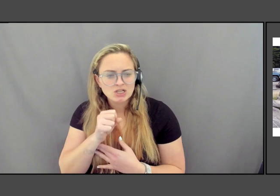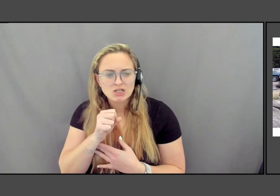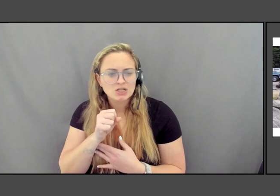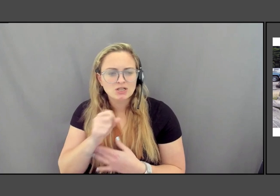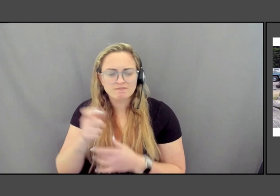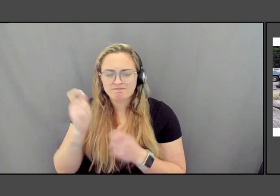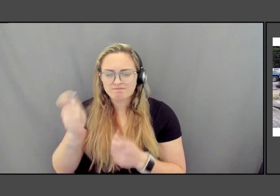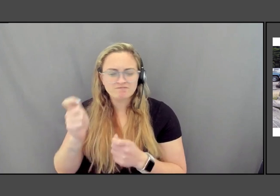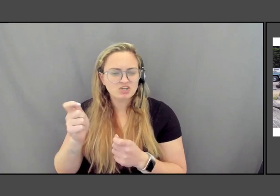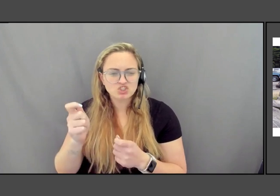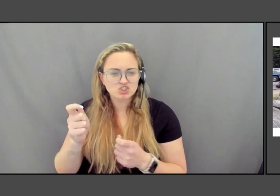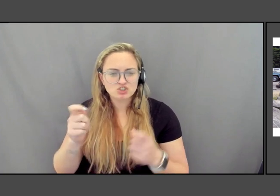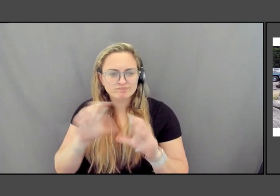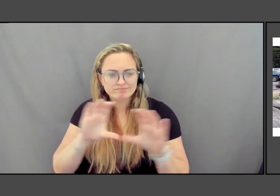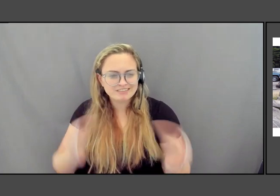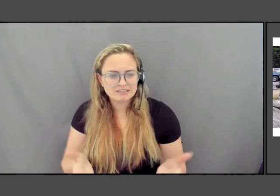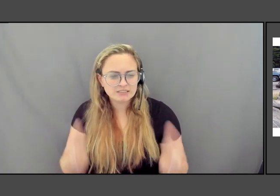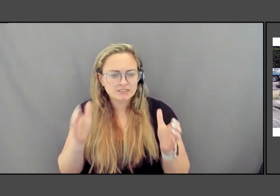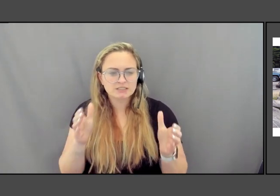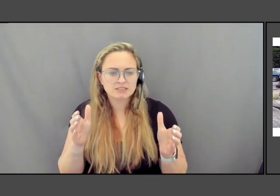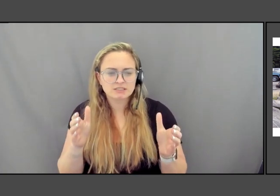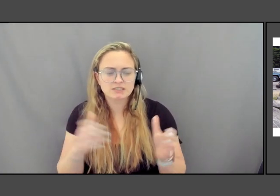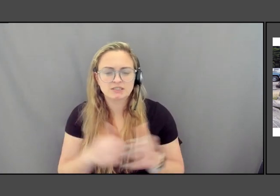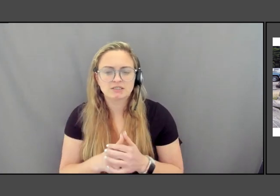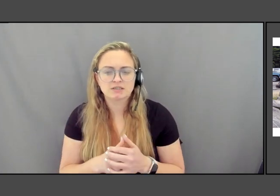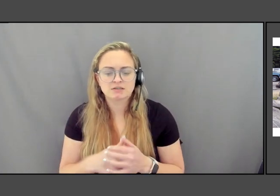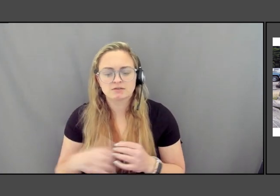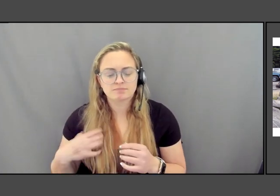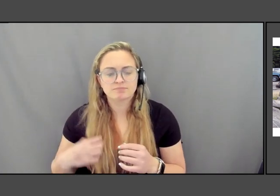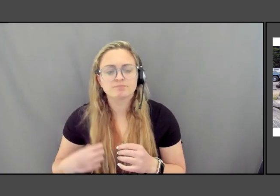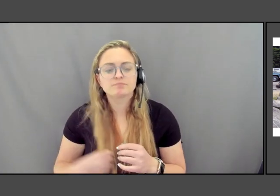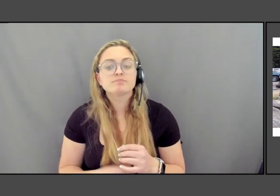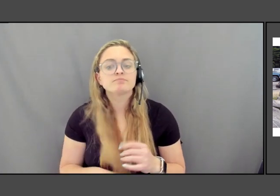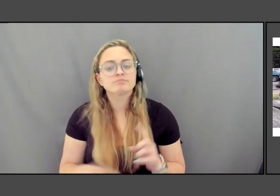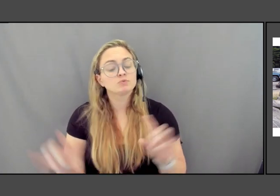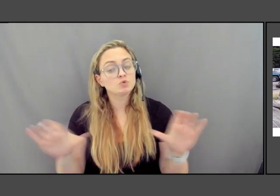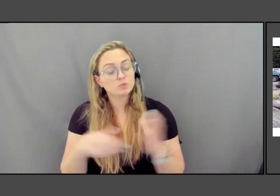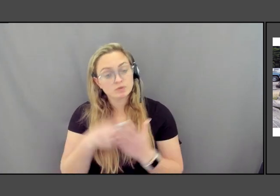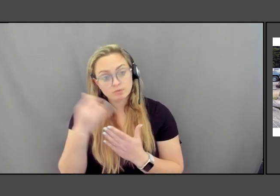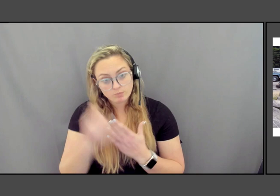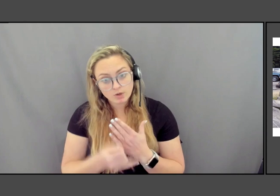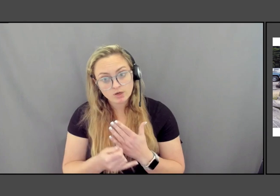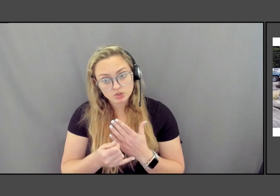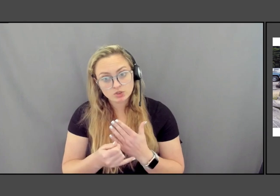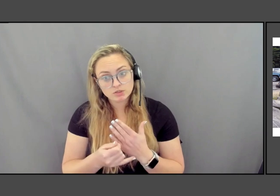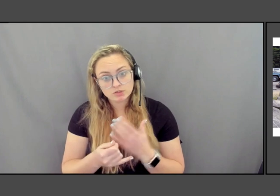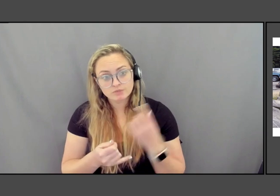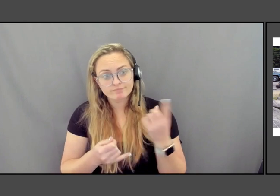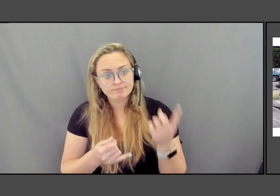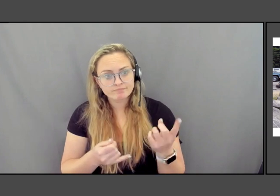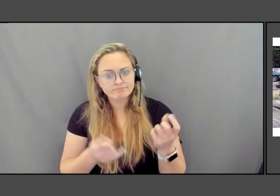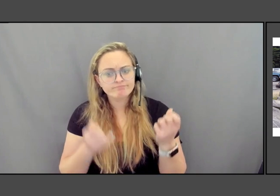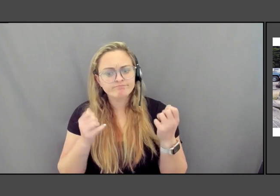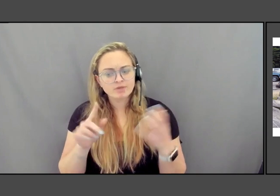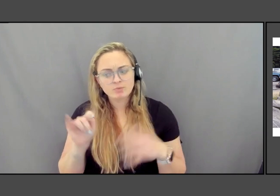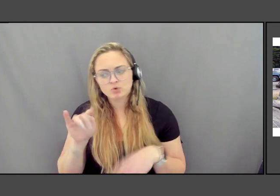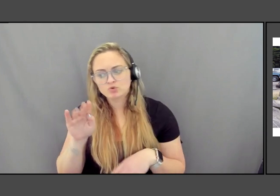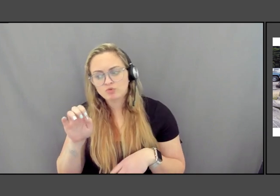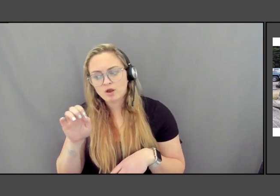And when I was doing this project, the Chinook Tribe, there were tribal elders that came to visit me and they were like,